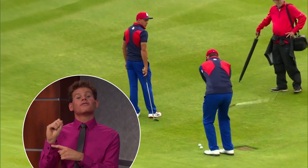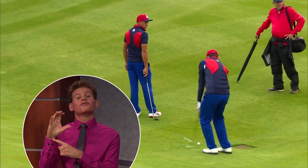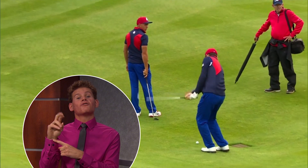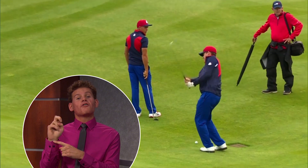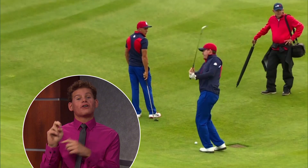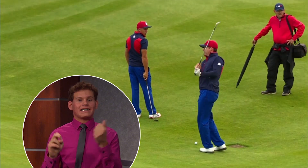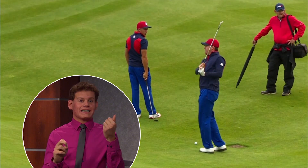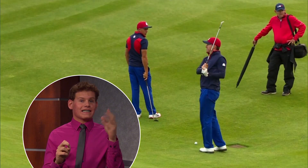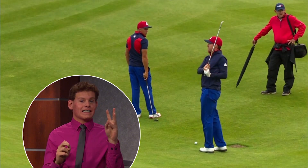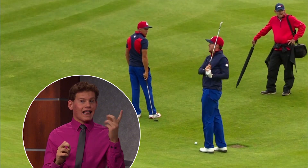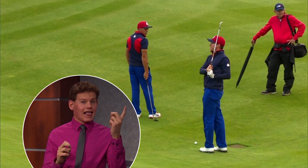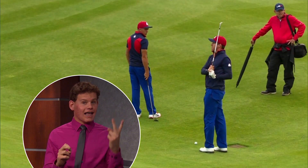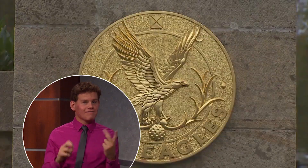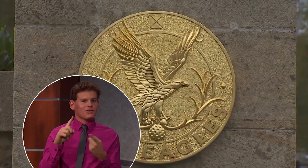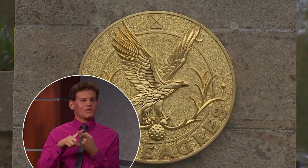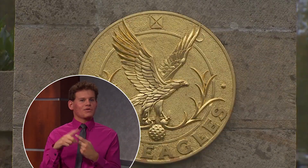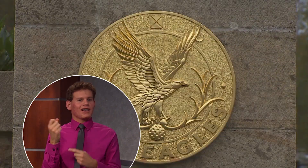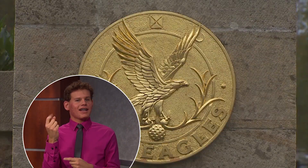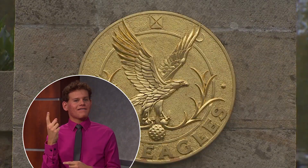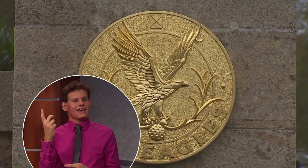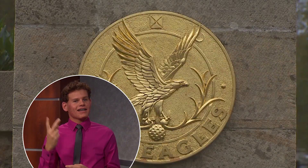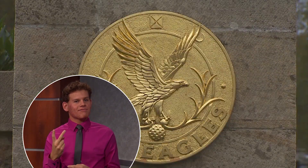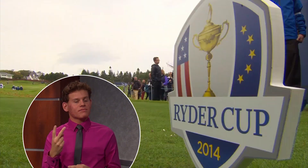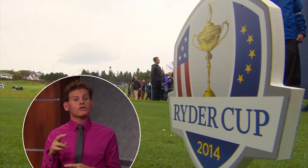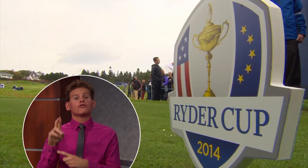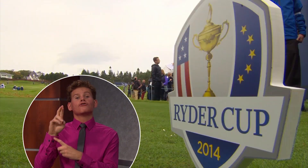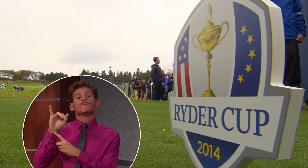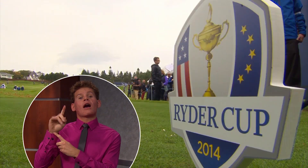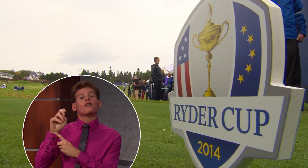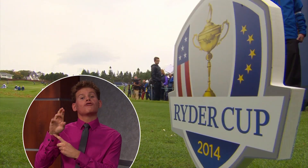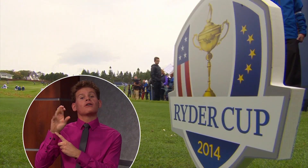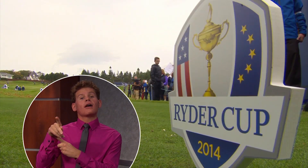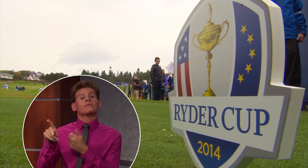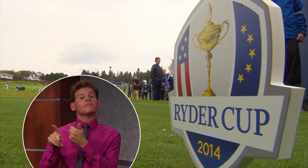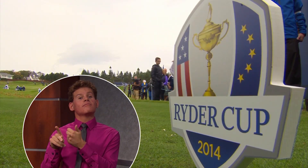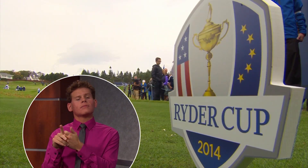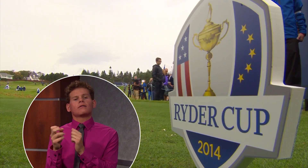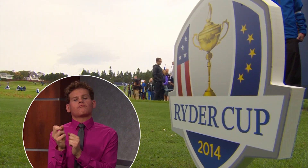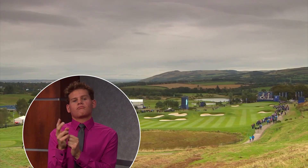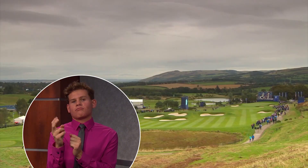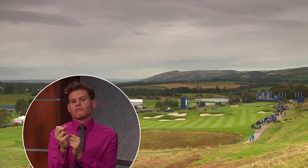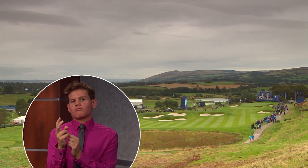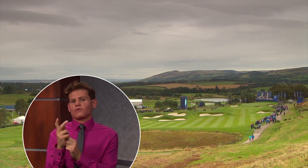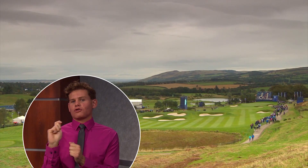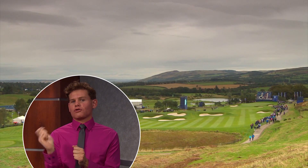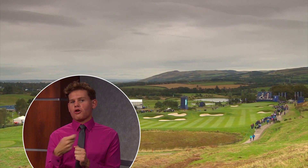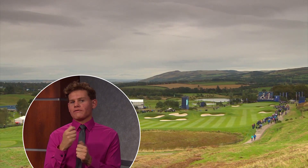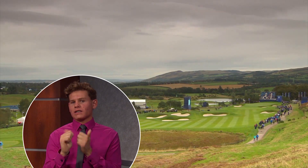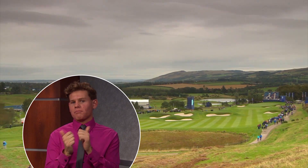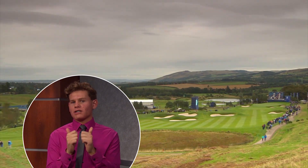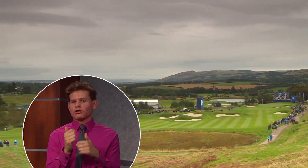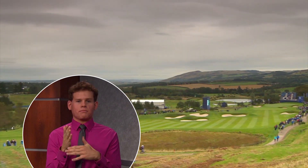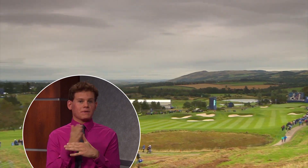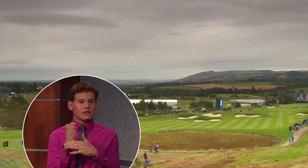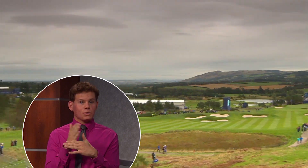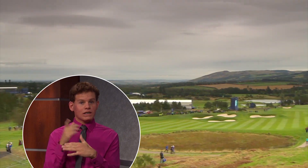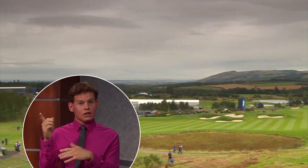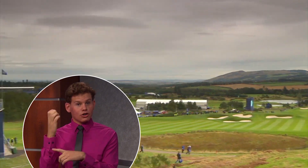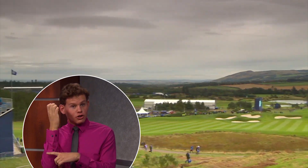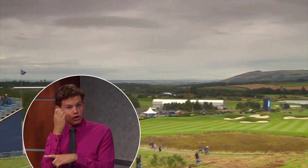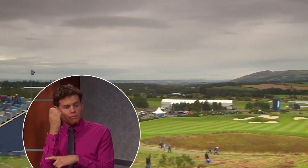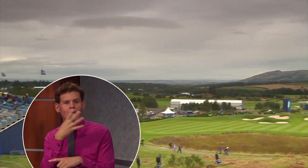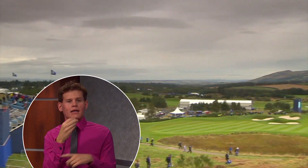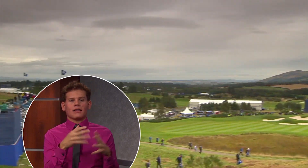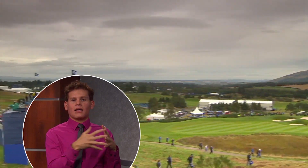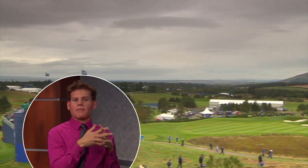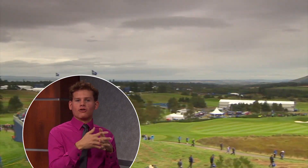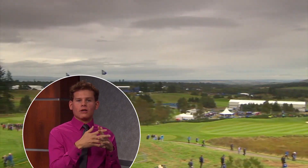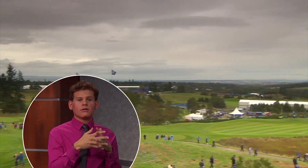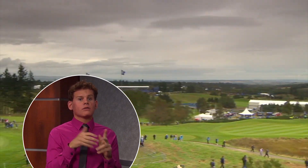score was 16.5 to 11.5. The Ryder Cup is a biannual golf competition between Europe and America.